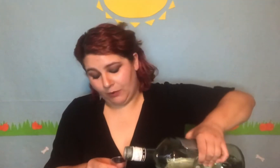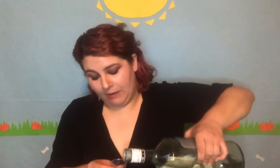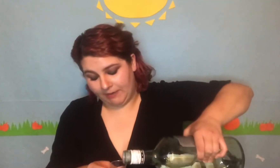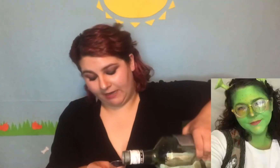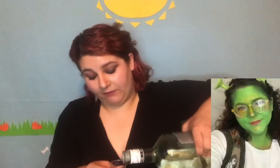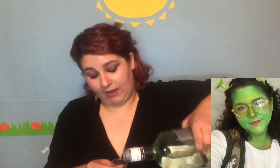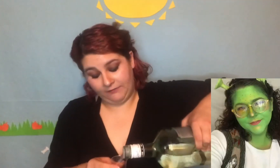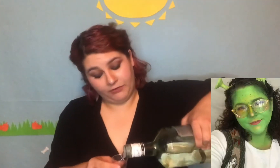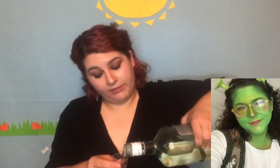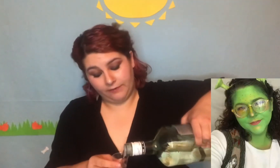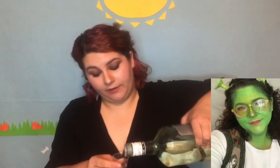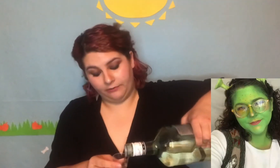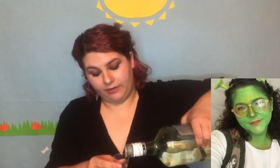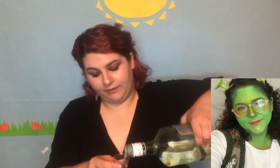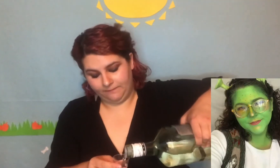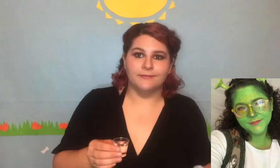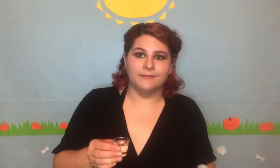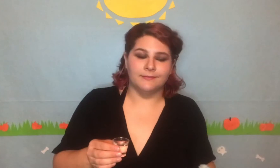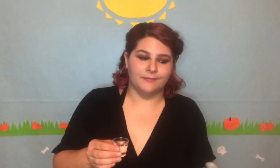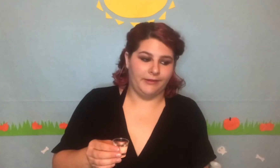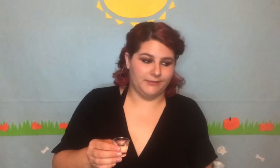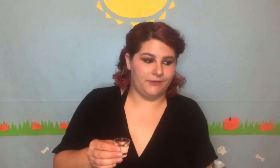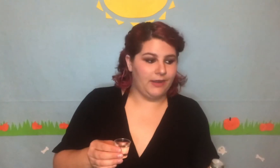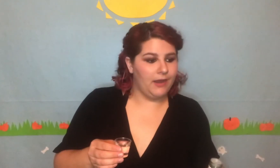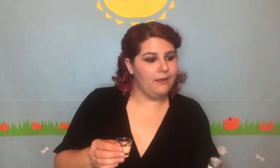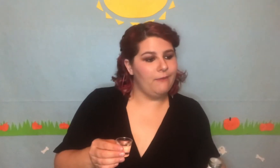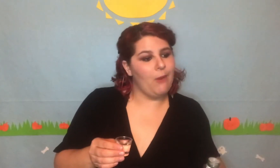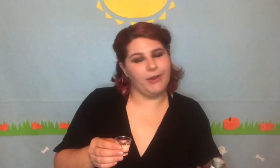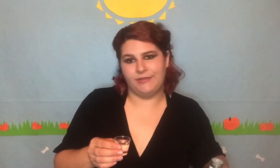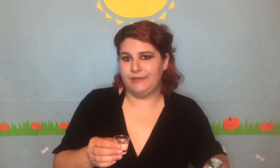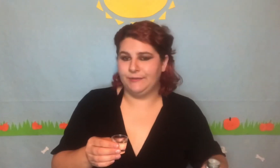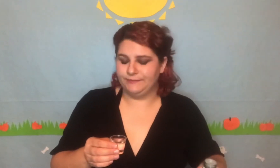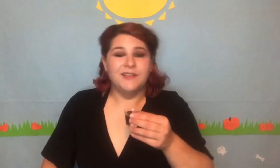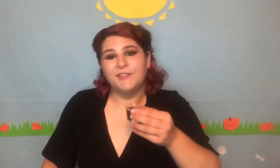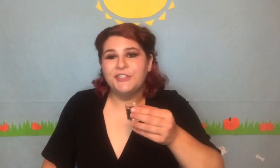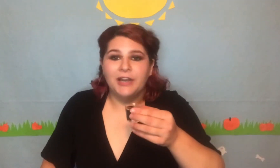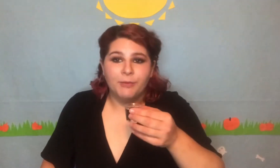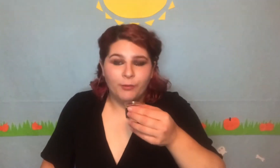but I've kind of already done that already. Also I didn't want to. So shot number one!